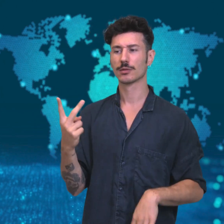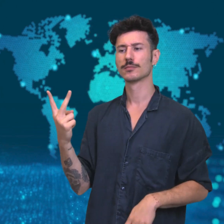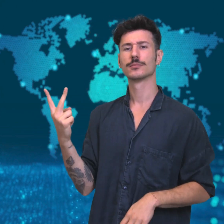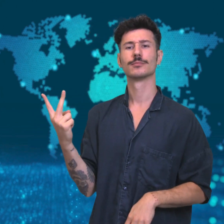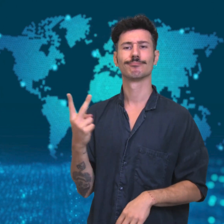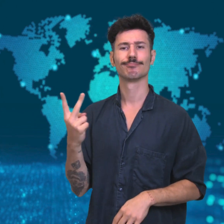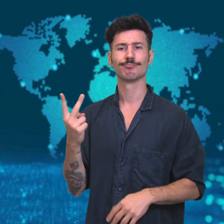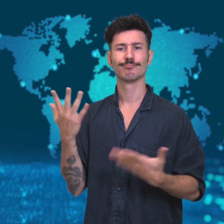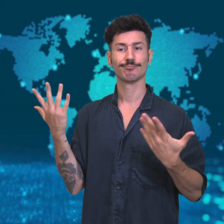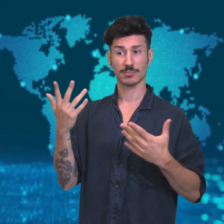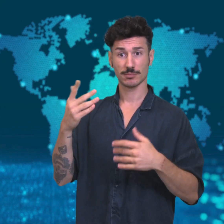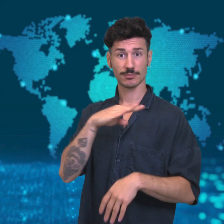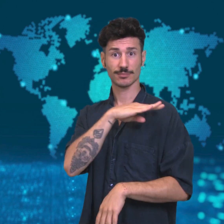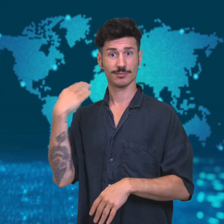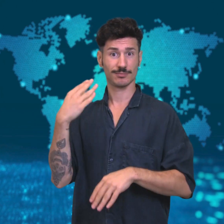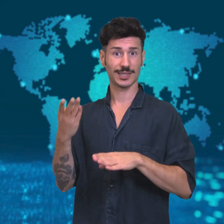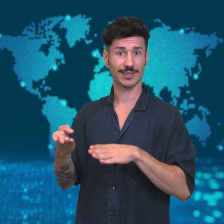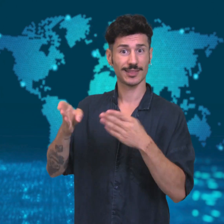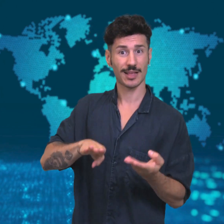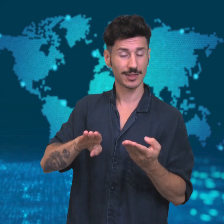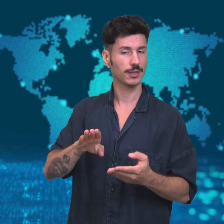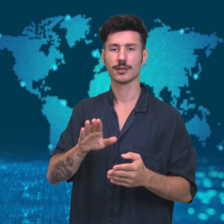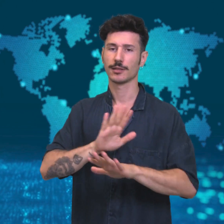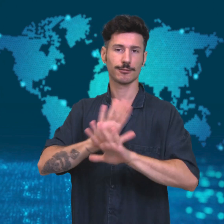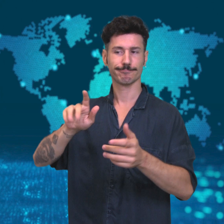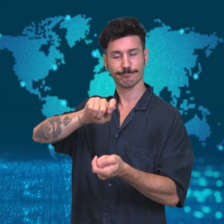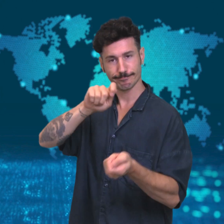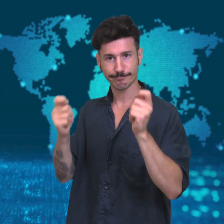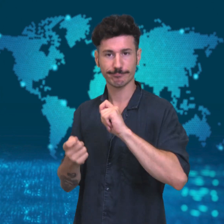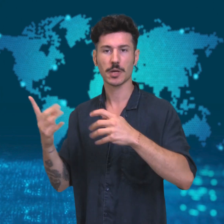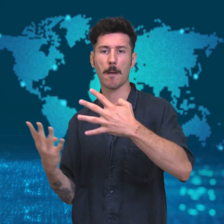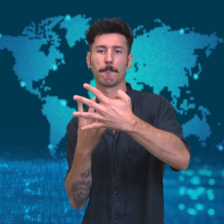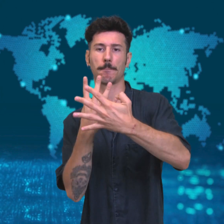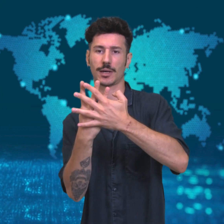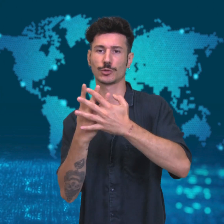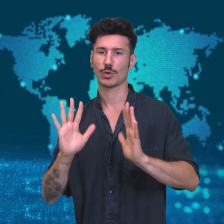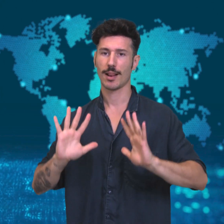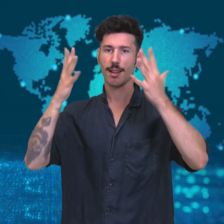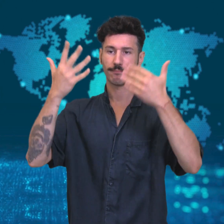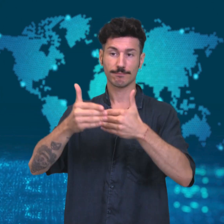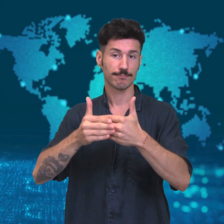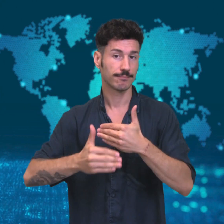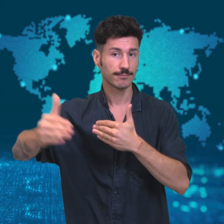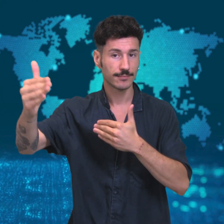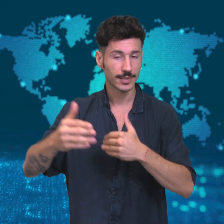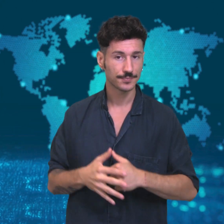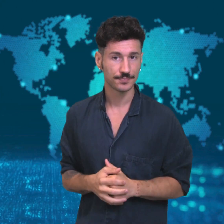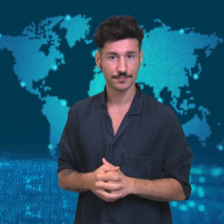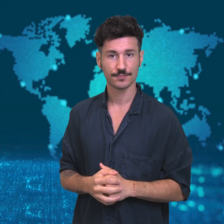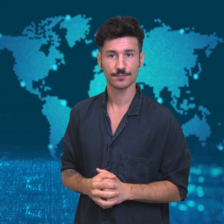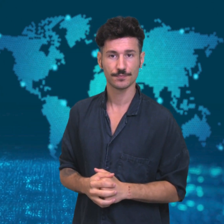the men will face life imprisonment instead of execution.